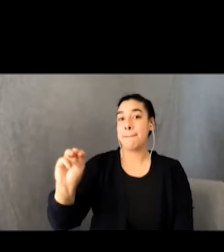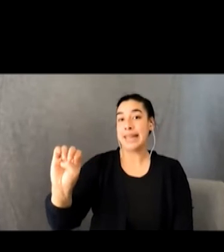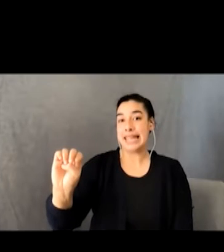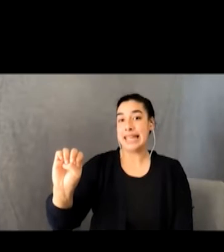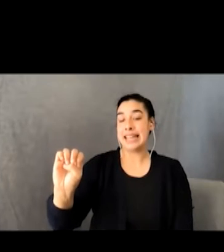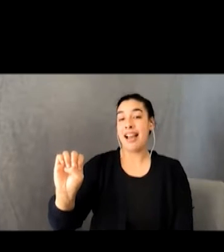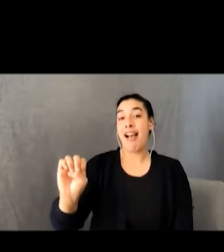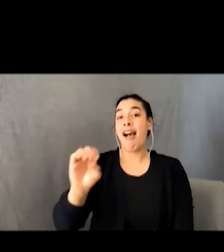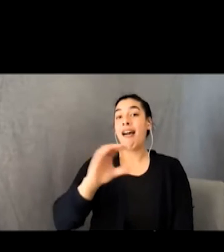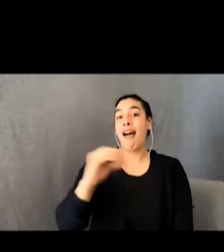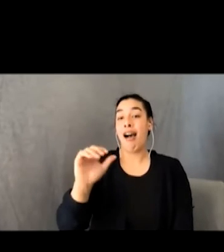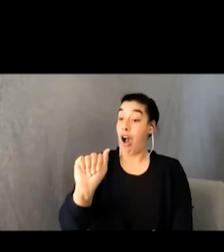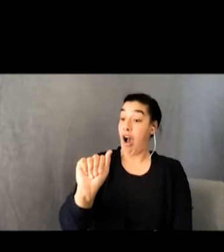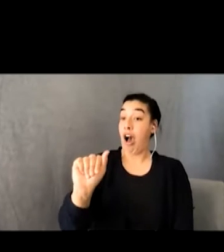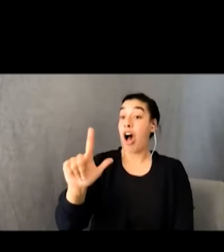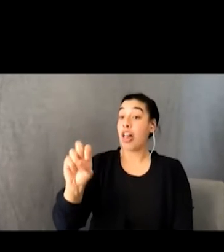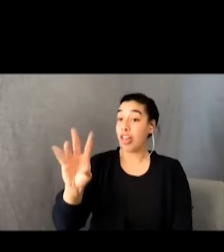So Bruce uh why don't you introduce yourself?